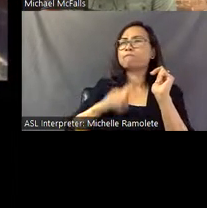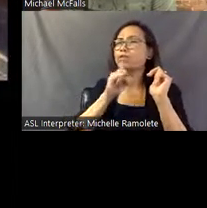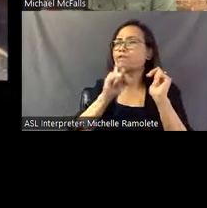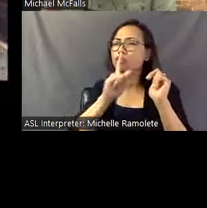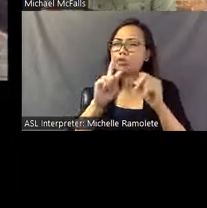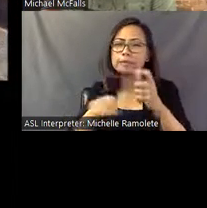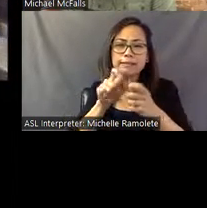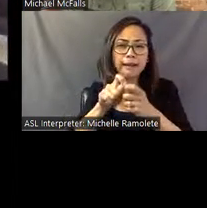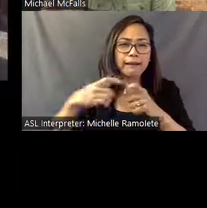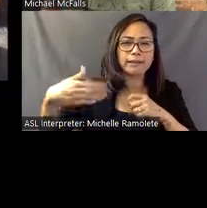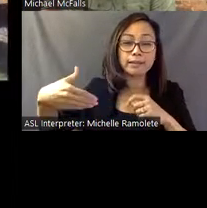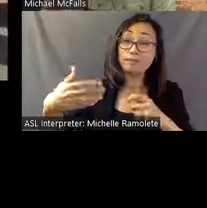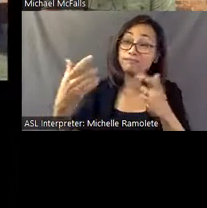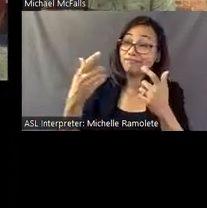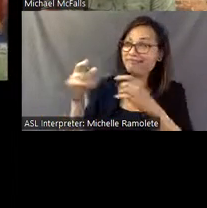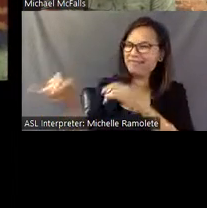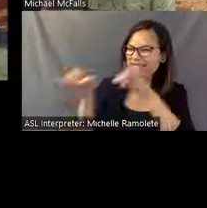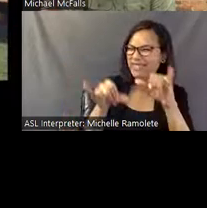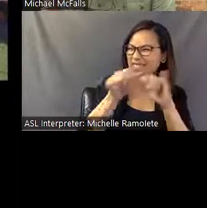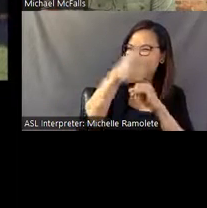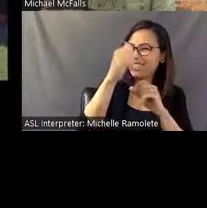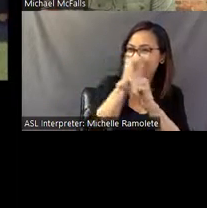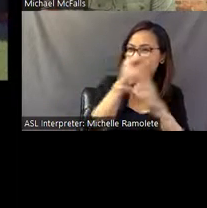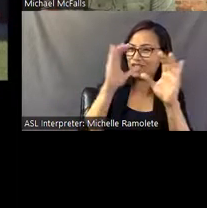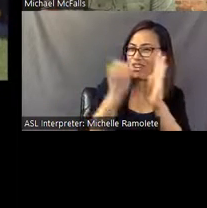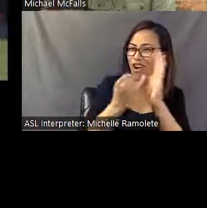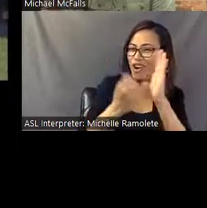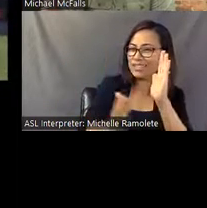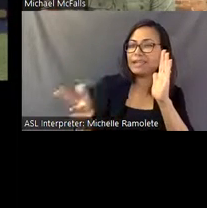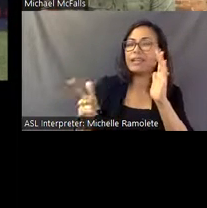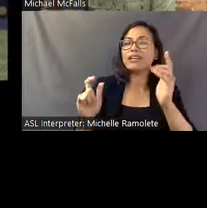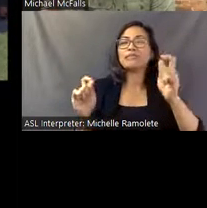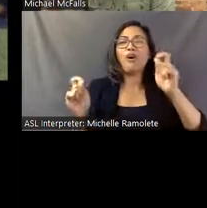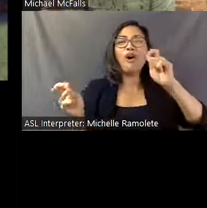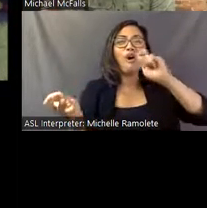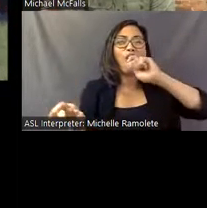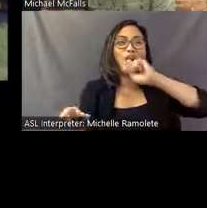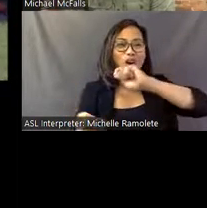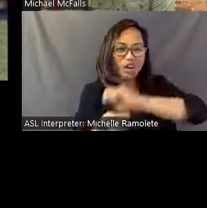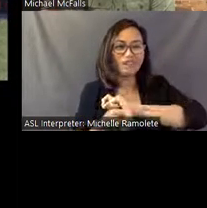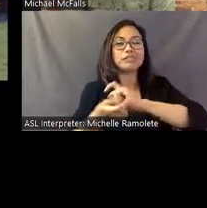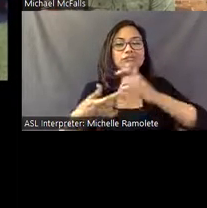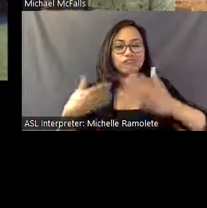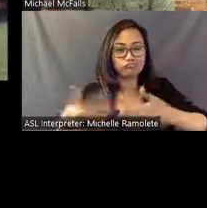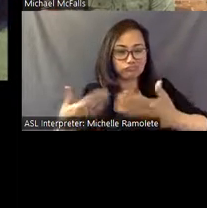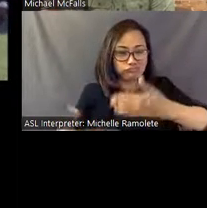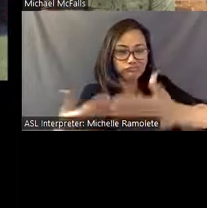Like many visionary artists, Pasaquan evolved unconsciously a patchwork of ??? that he transformed